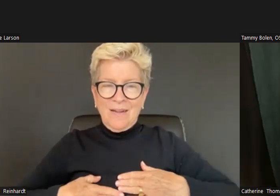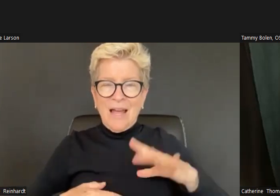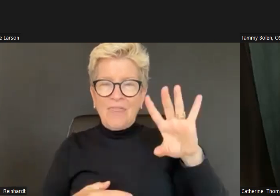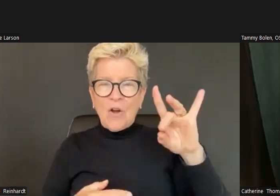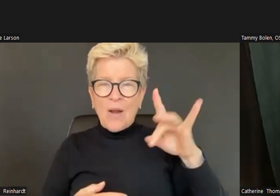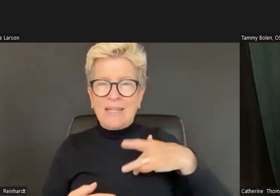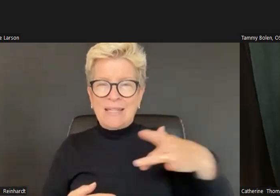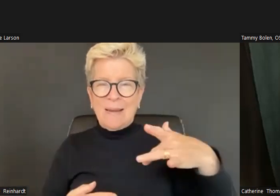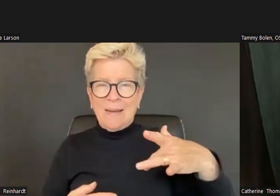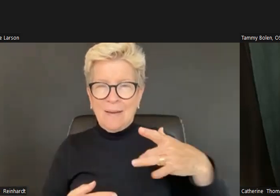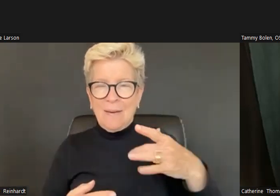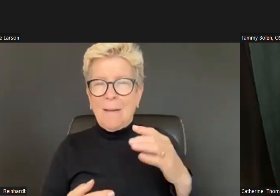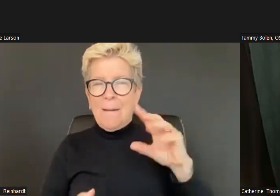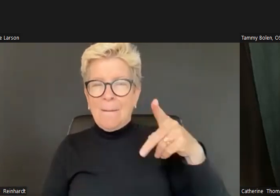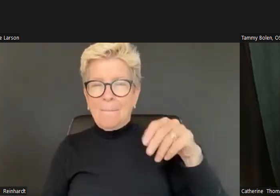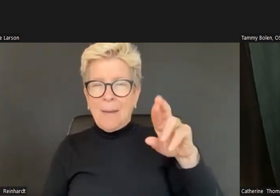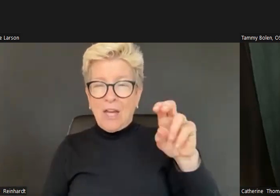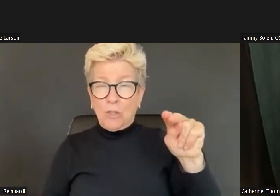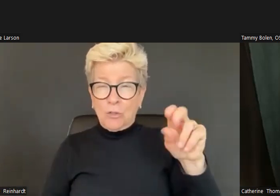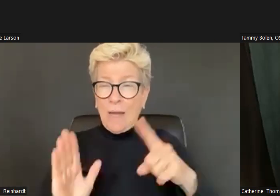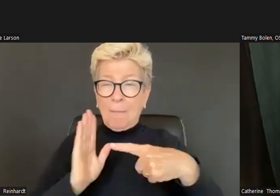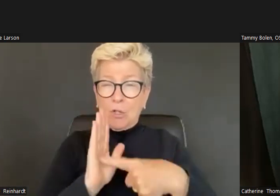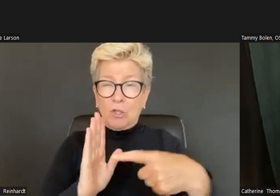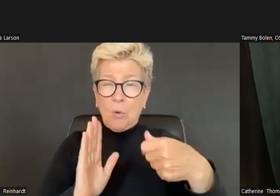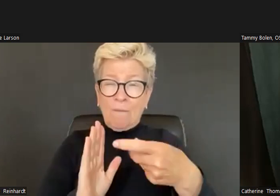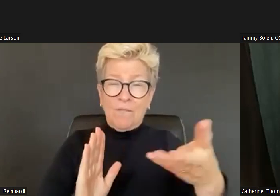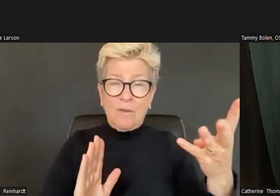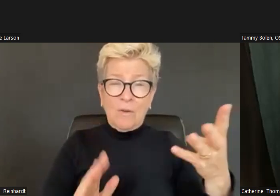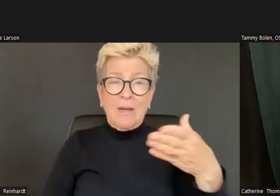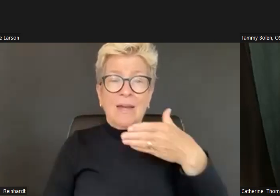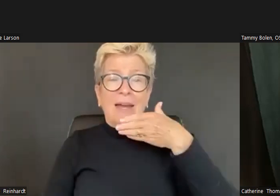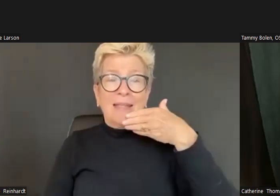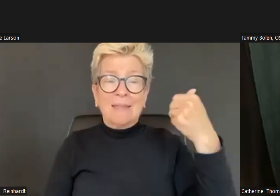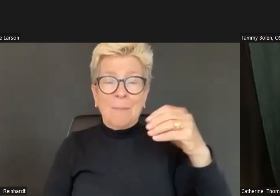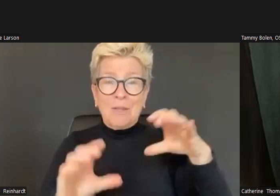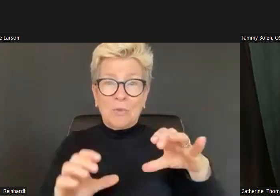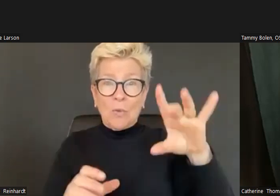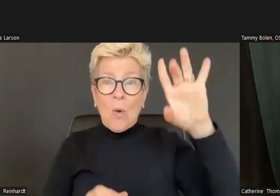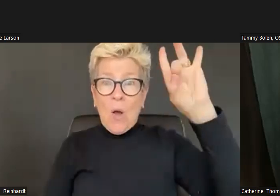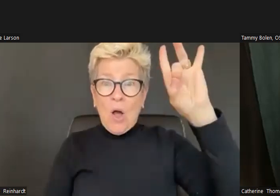Is most possible and I have found doing some kind of the brain dance to Honor myself, do this kind of work with the body.